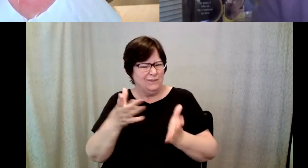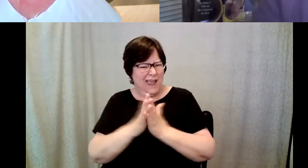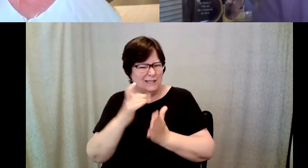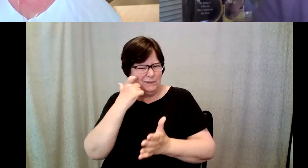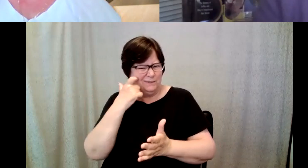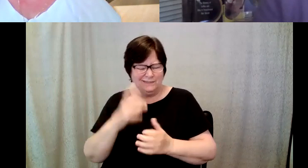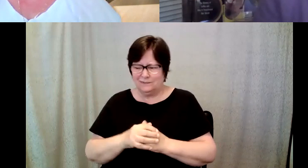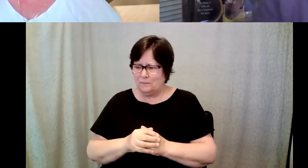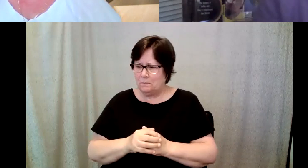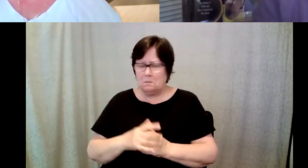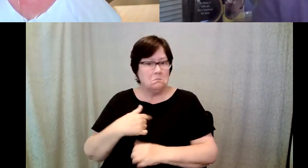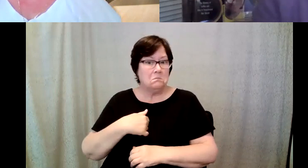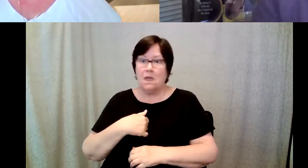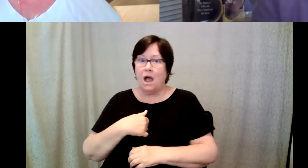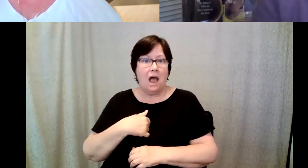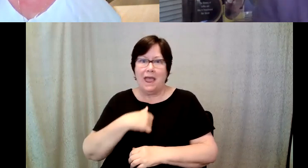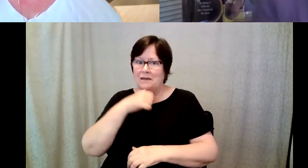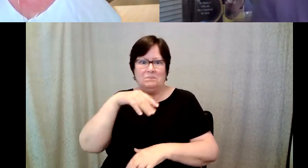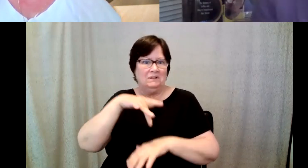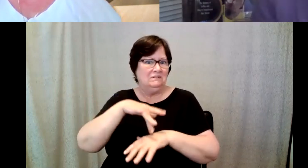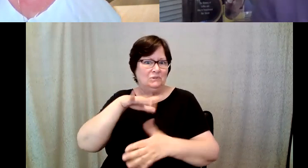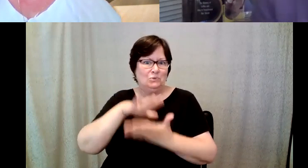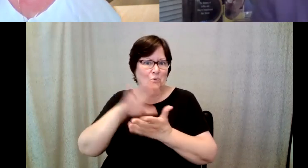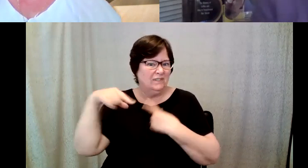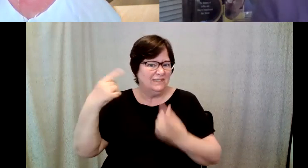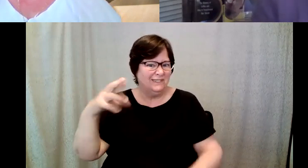I had not been in school, since RIT in 1973.